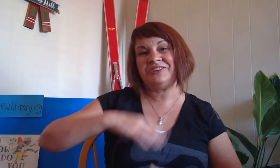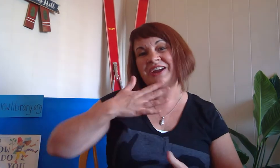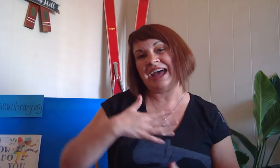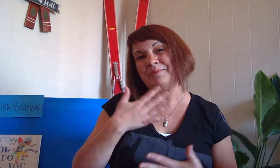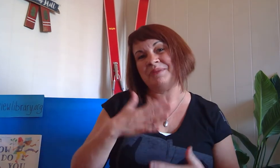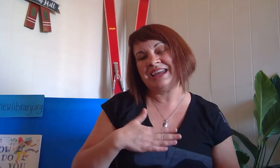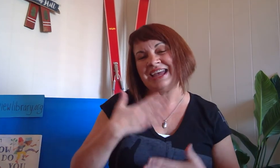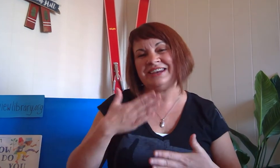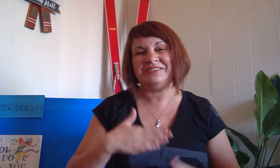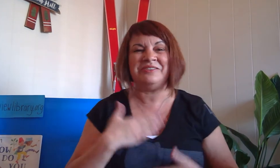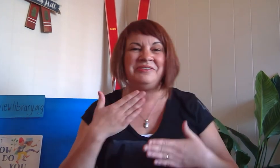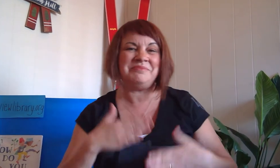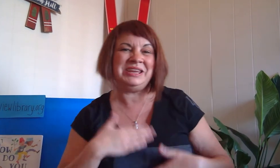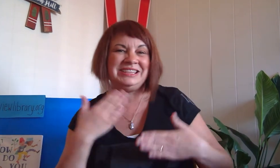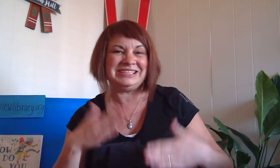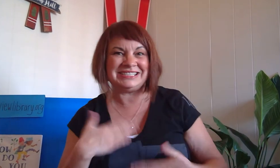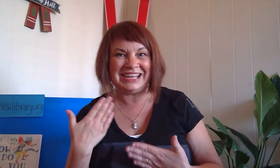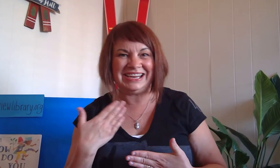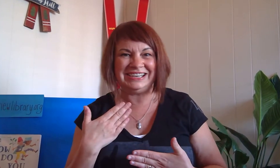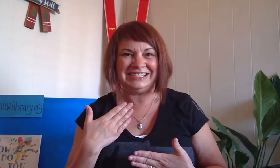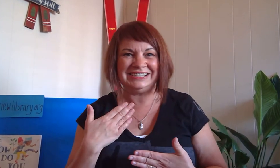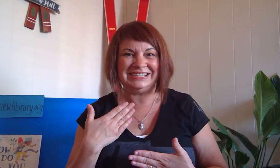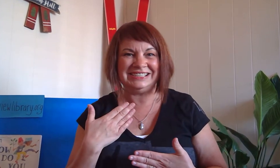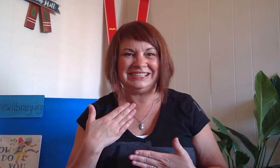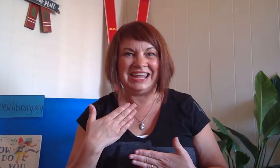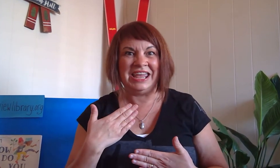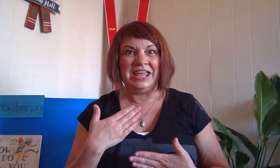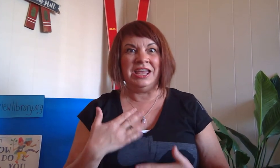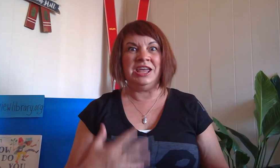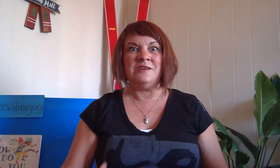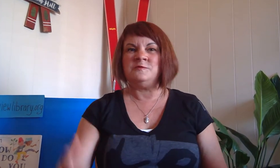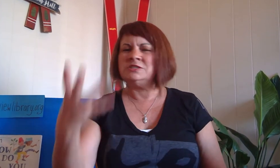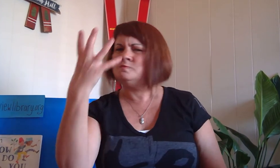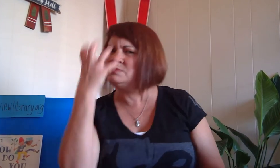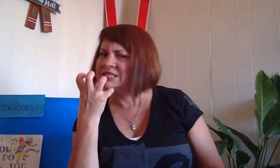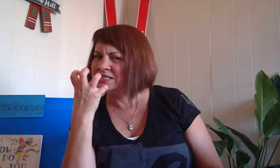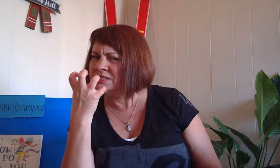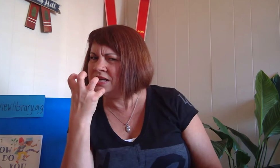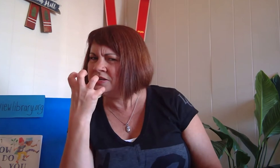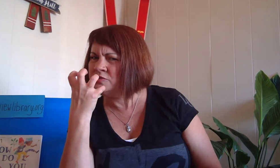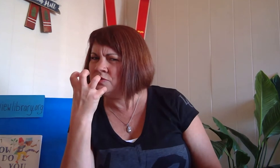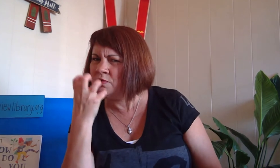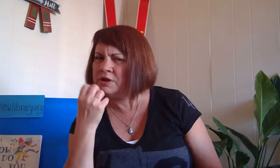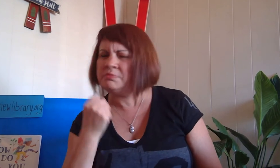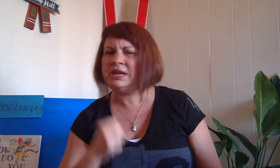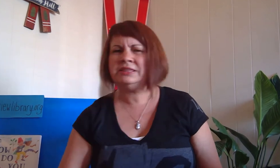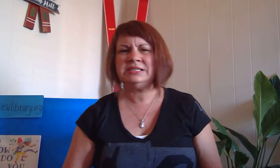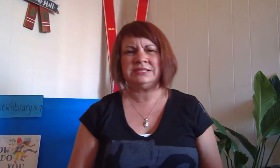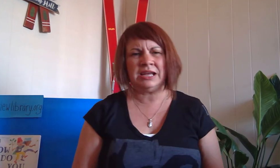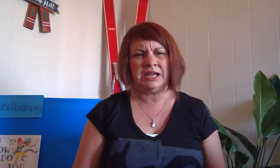you're happy and you know it make the sign. If you're mad and you know it make this sign